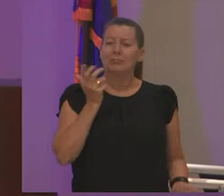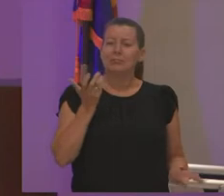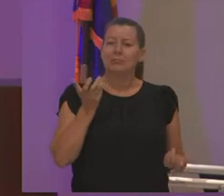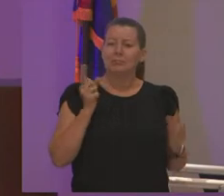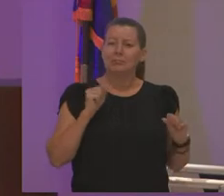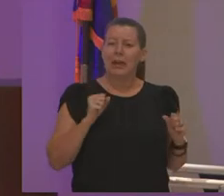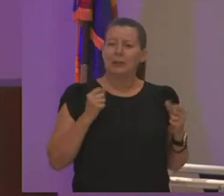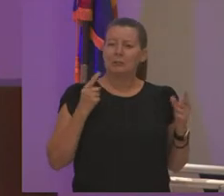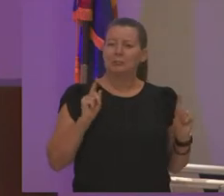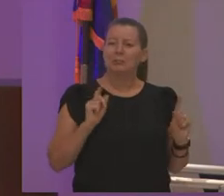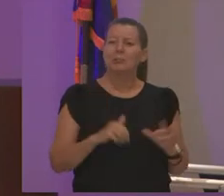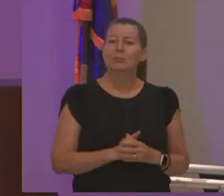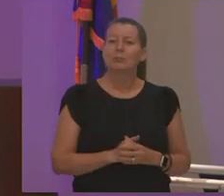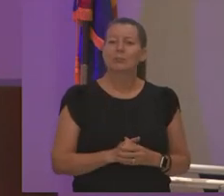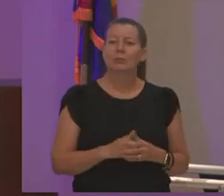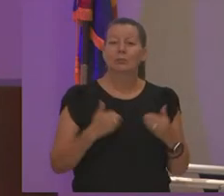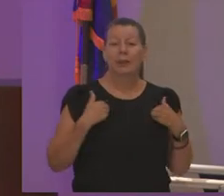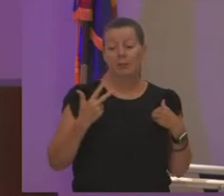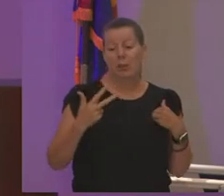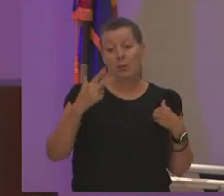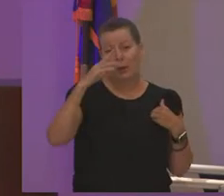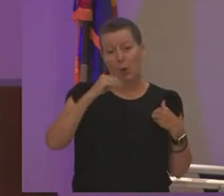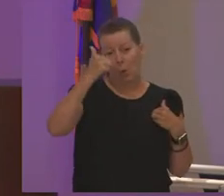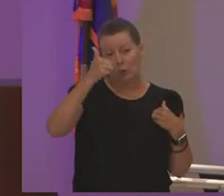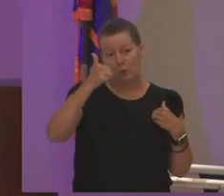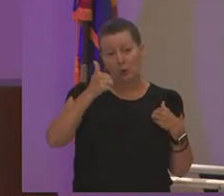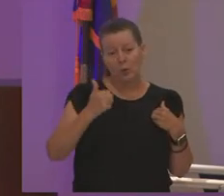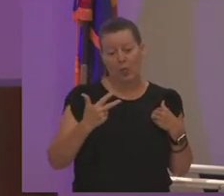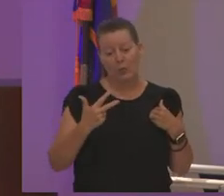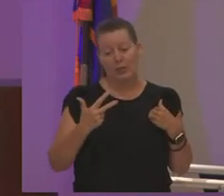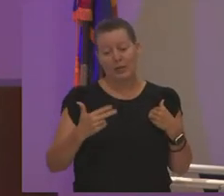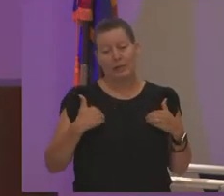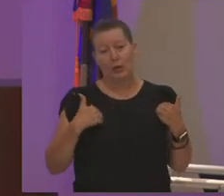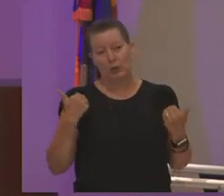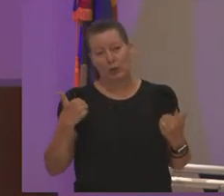so again having i have three older brothers and three younger brothers so all of that informs